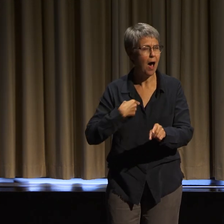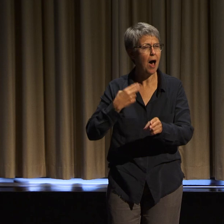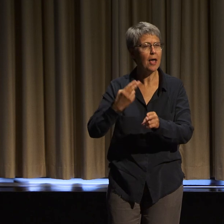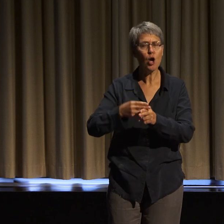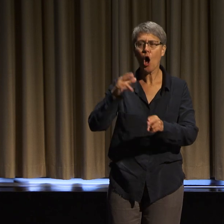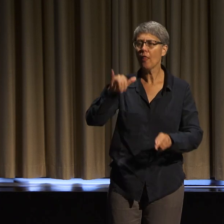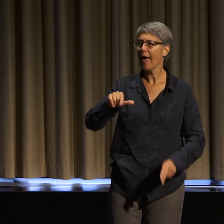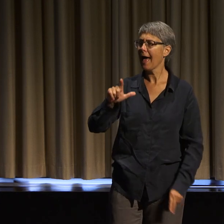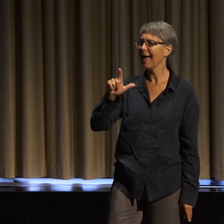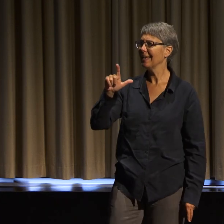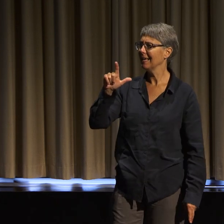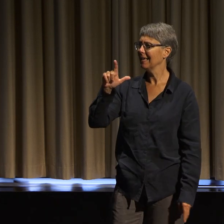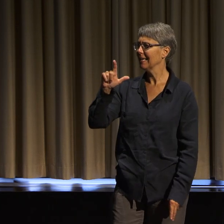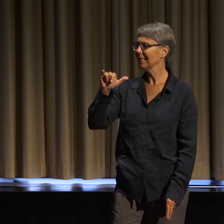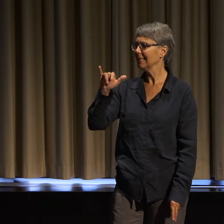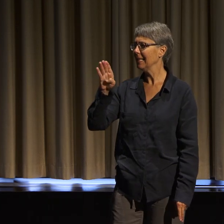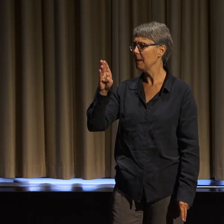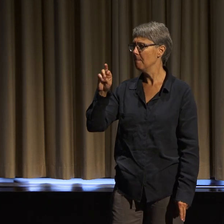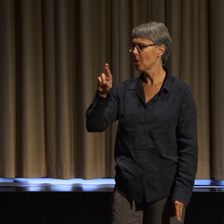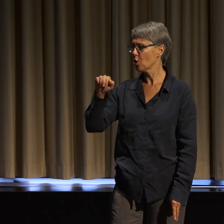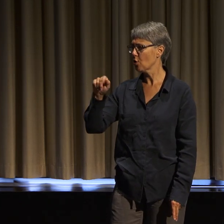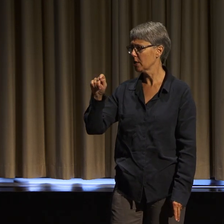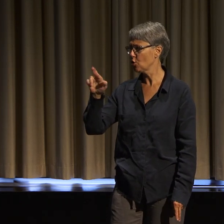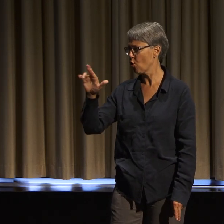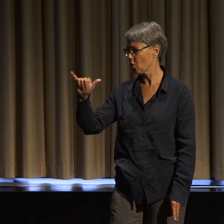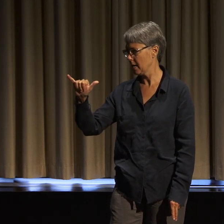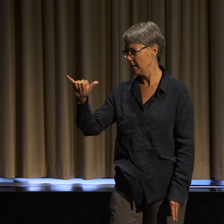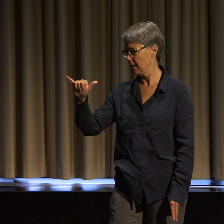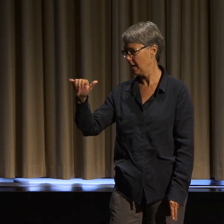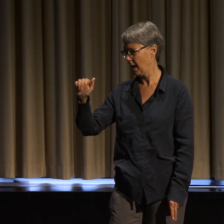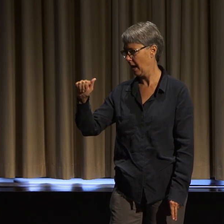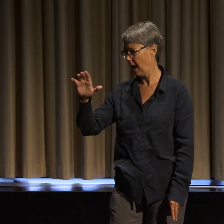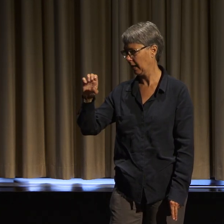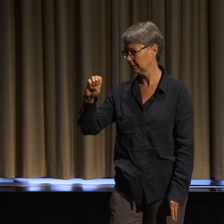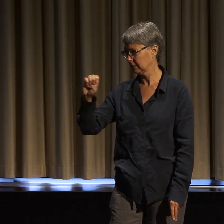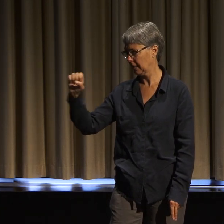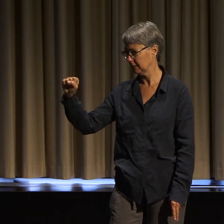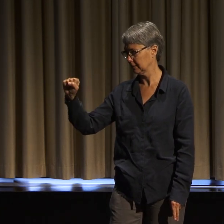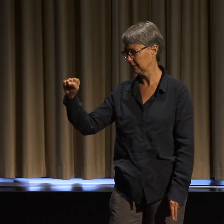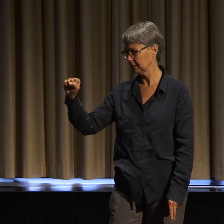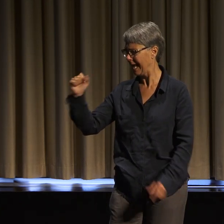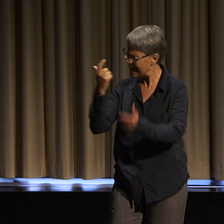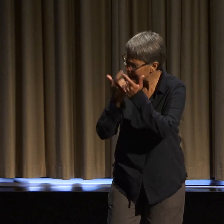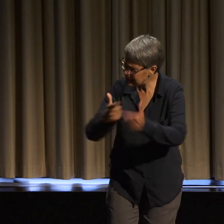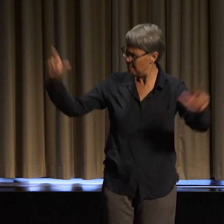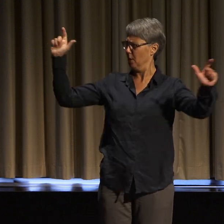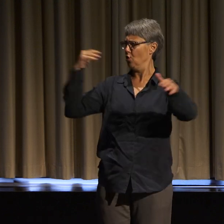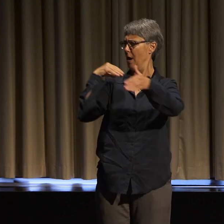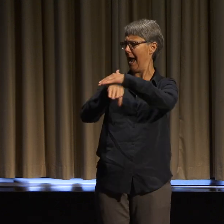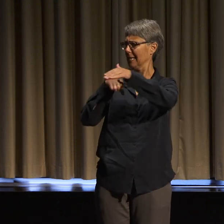or being sent free or providing captions. Access for the sake of access or inclusion